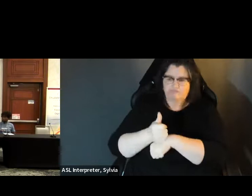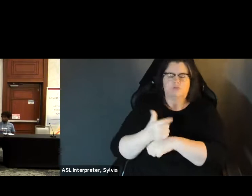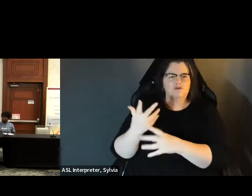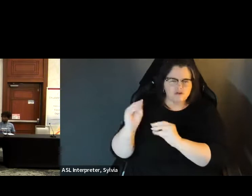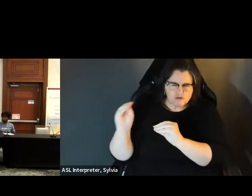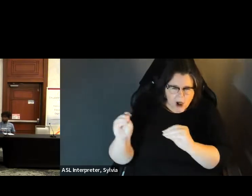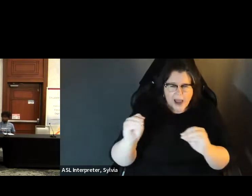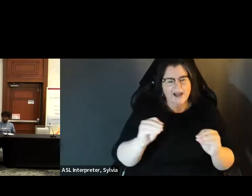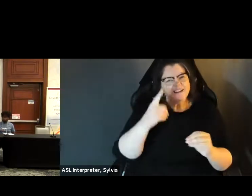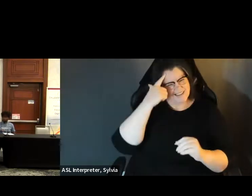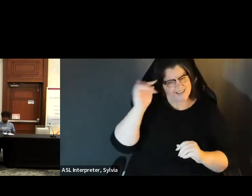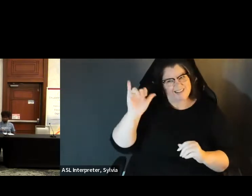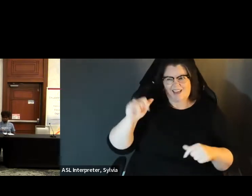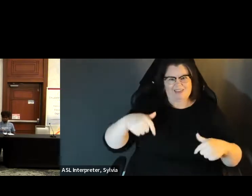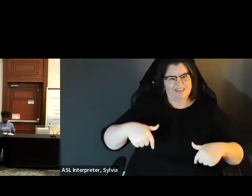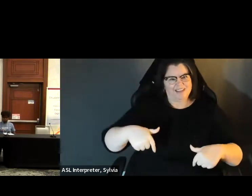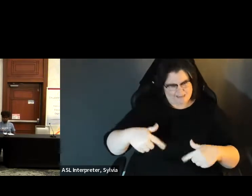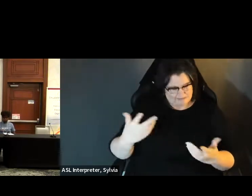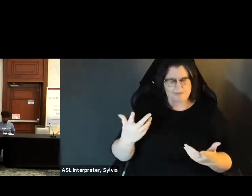trainings and panels and events. Very similar to what There's a State association that holds trainings and panels and events very similar to what this panel is right now.